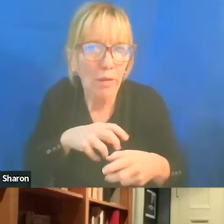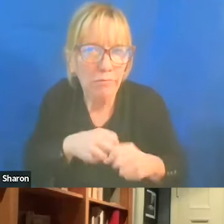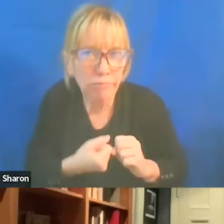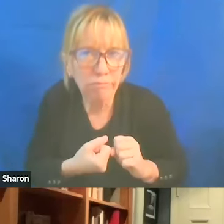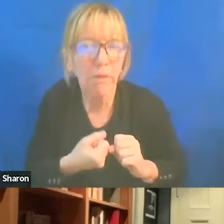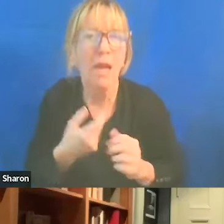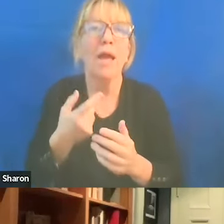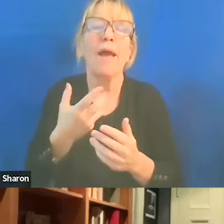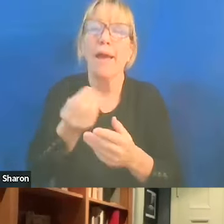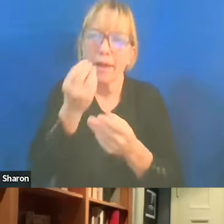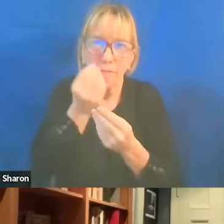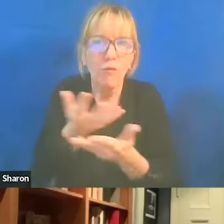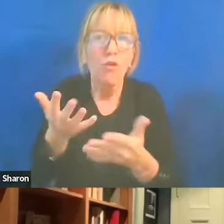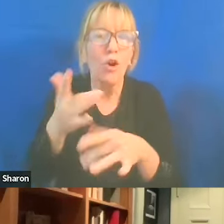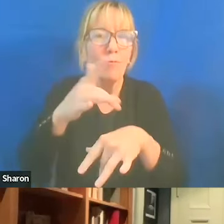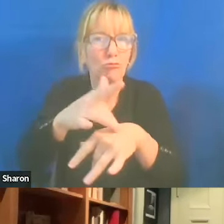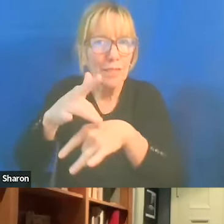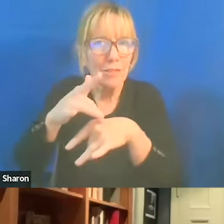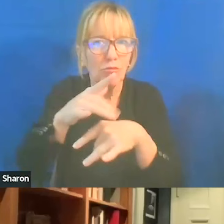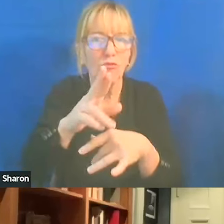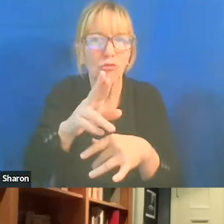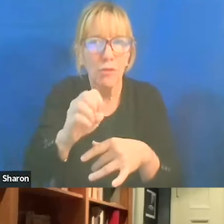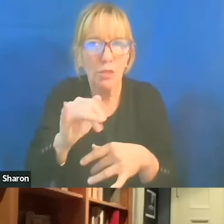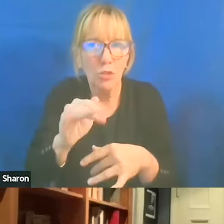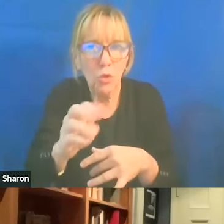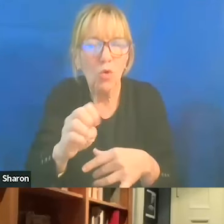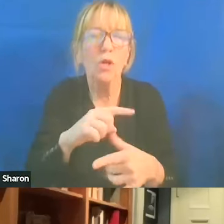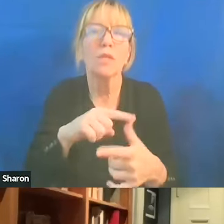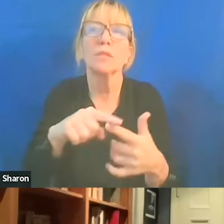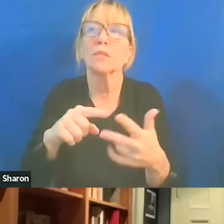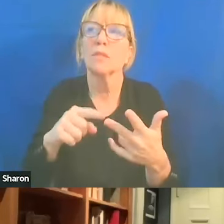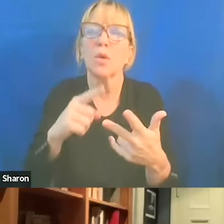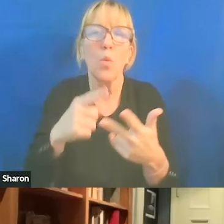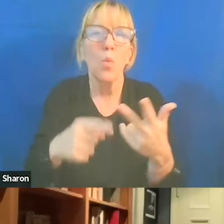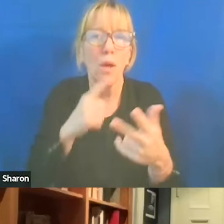I think it's important to talk about what the campus can do at this time, this educational mission,